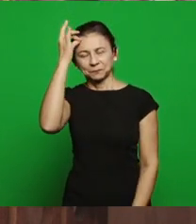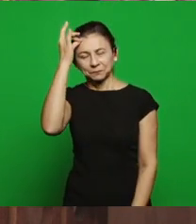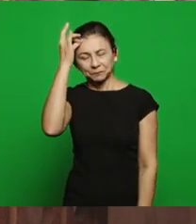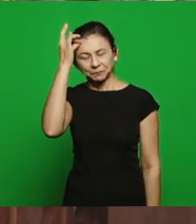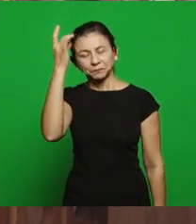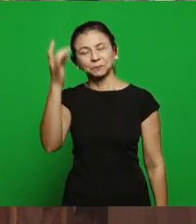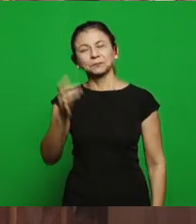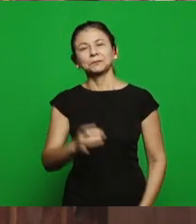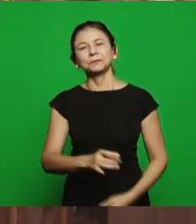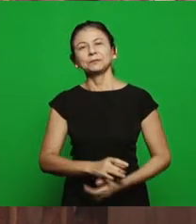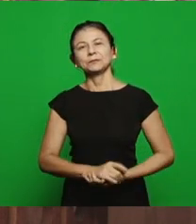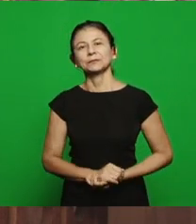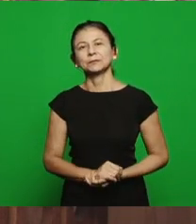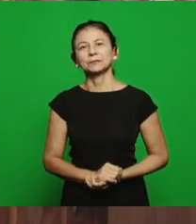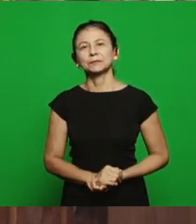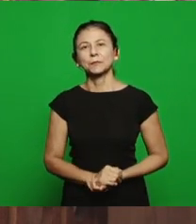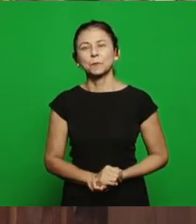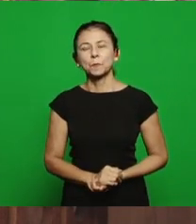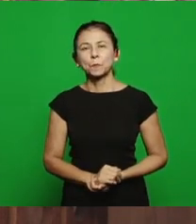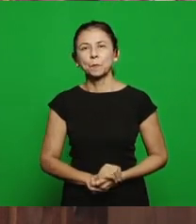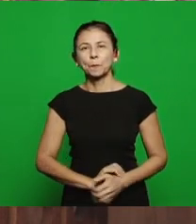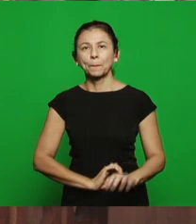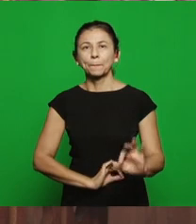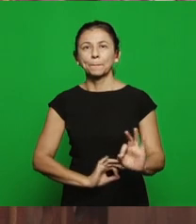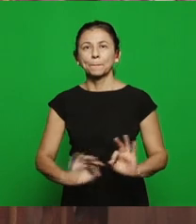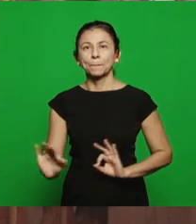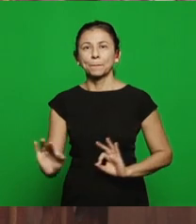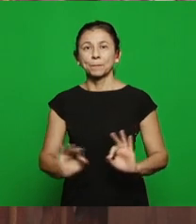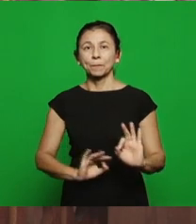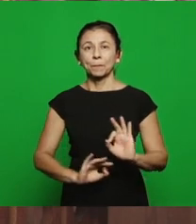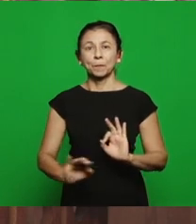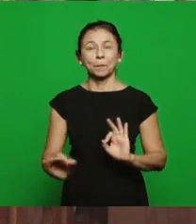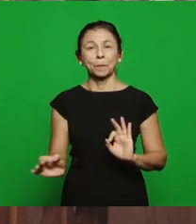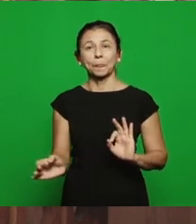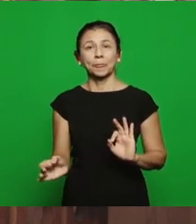is called a underlying project who comes